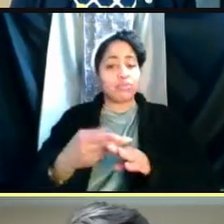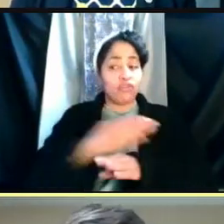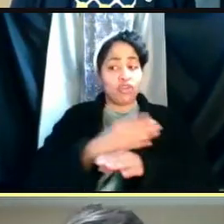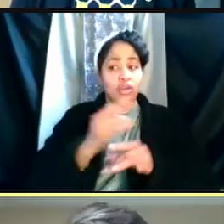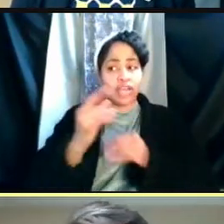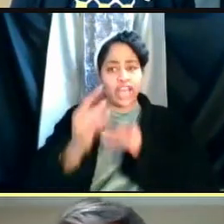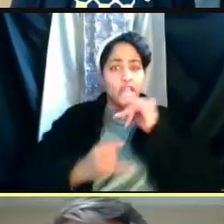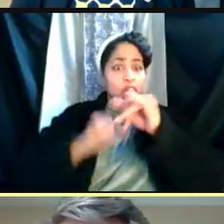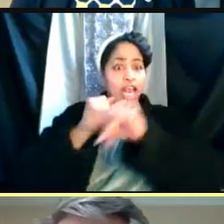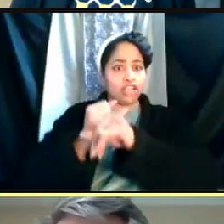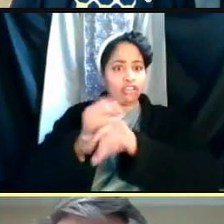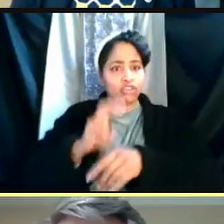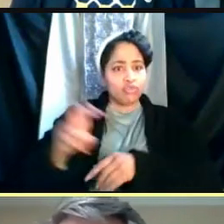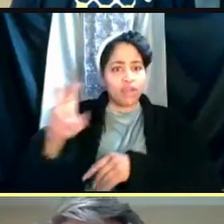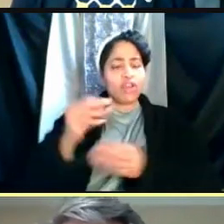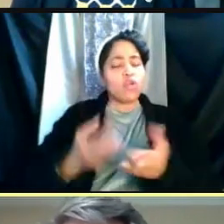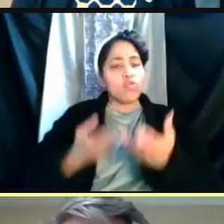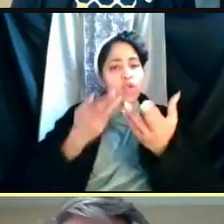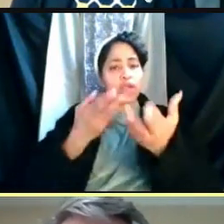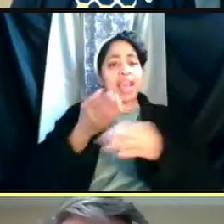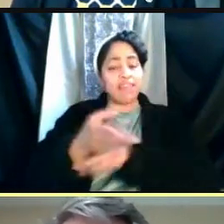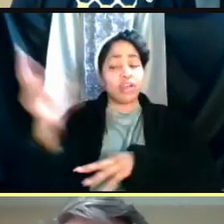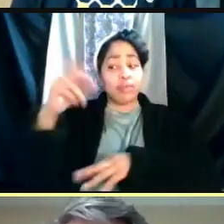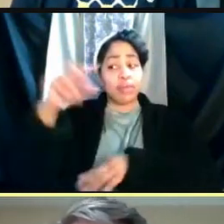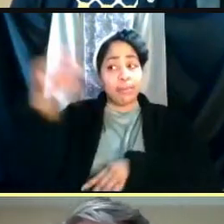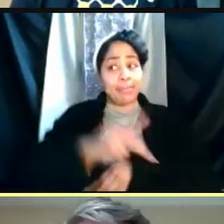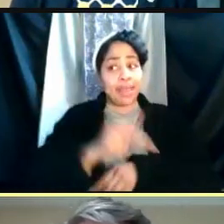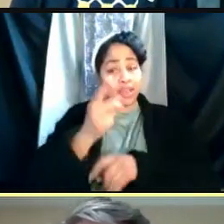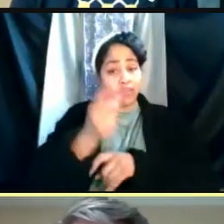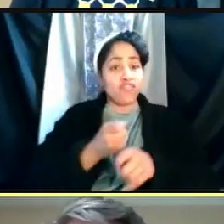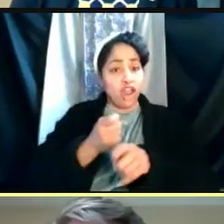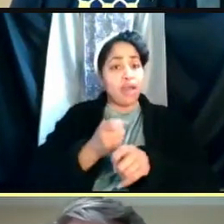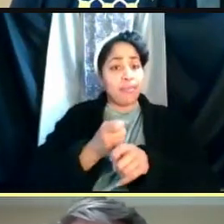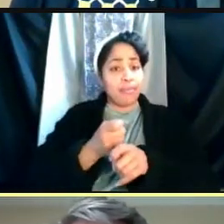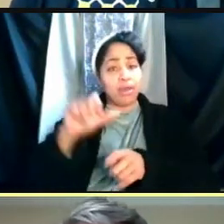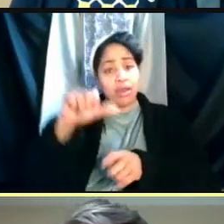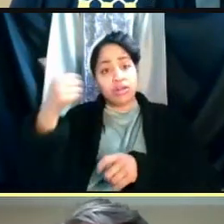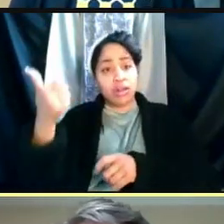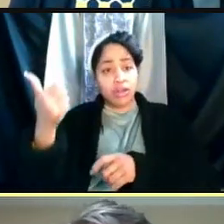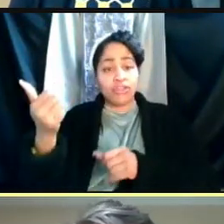And recommended also after returning from travel, within 72 hours in.